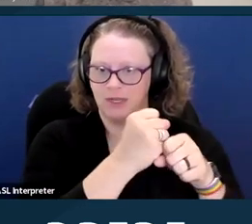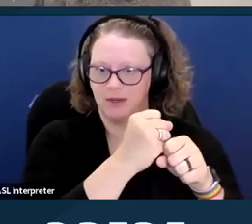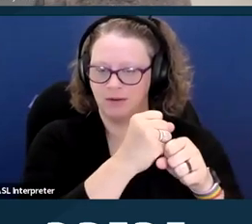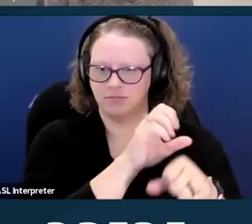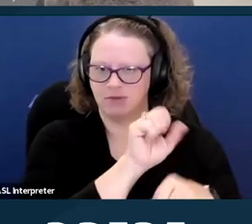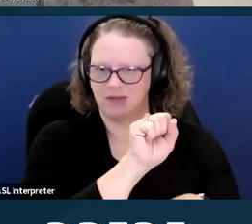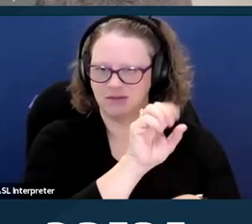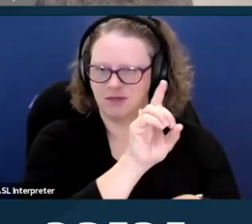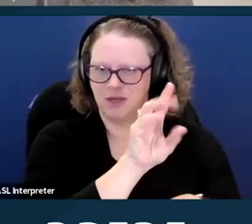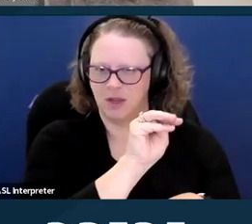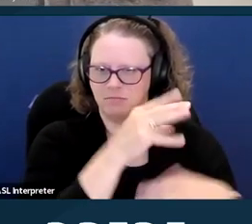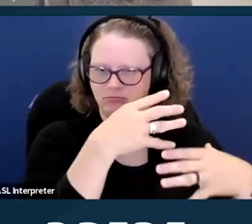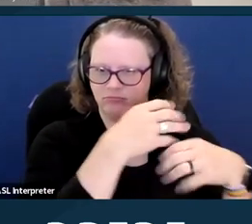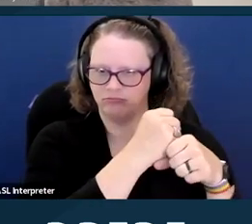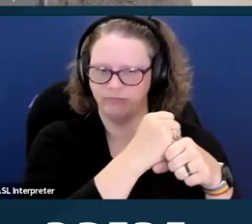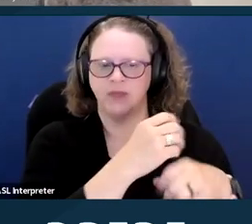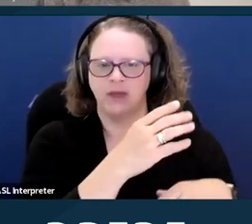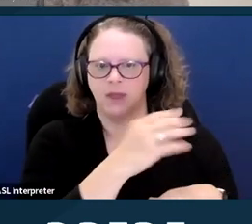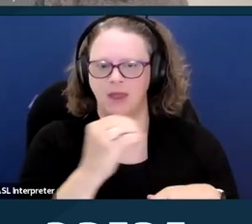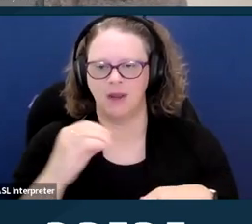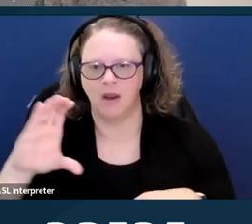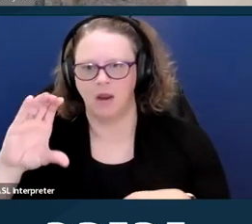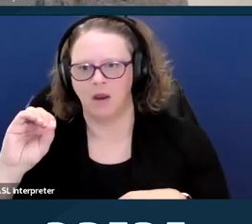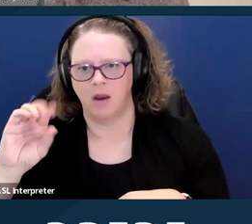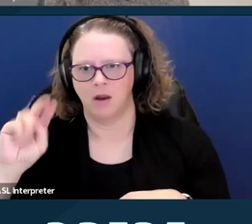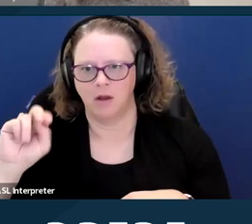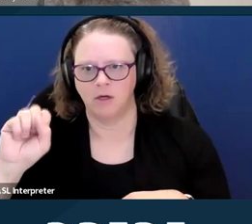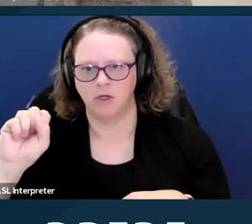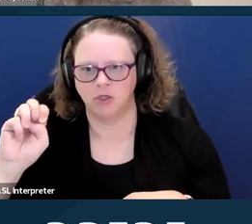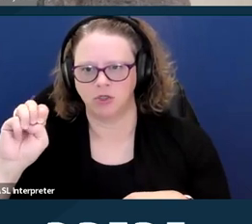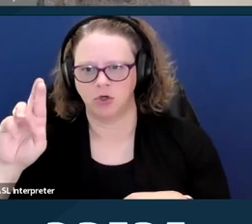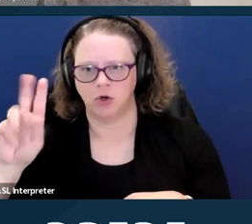during the supported decision-making, a disabled person makes their own choices,